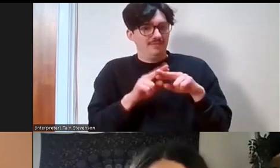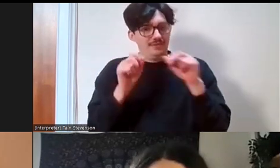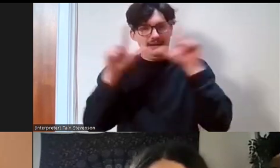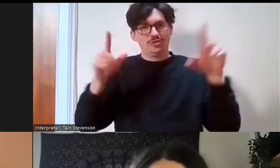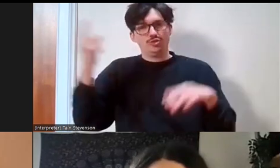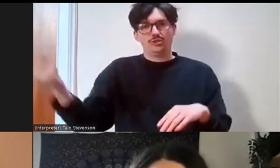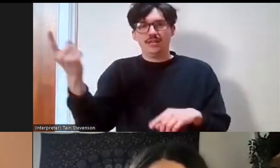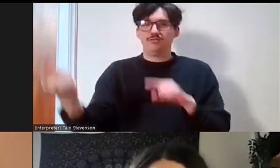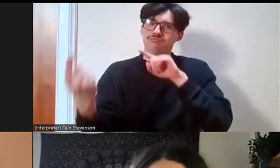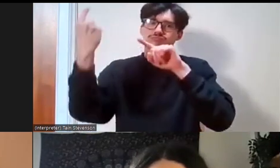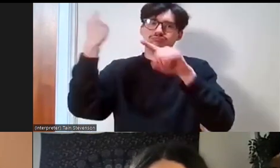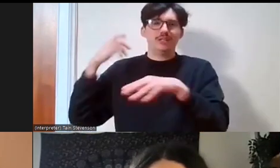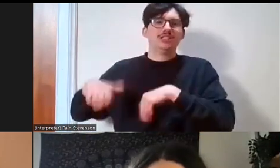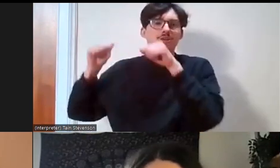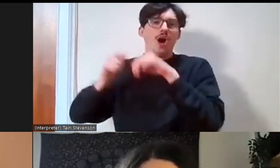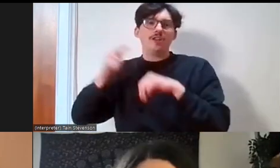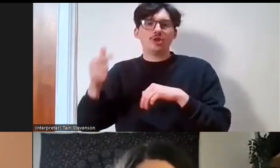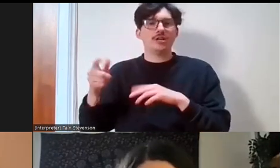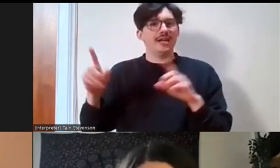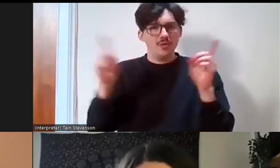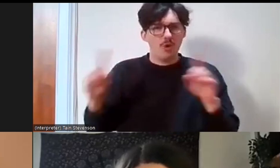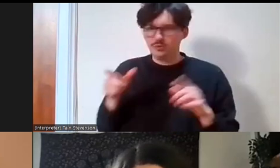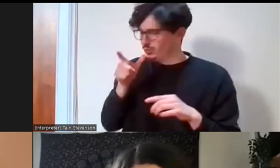in the heritage sector, what would be that one thing you would tell yourself?